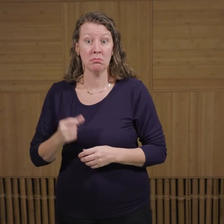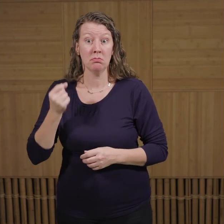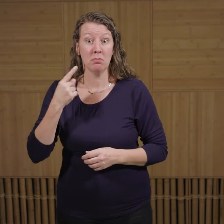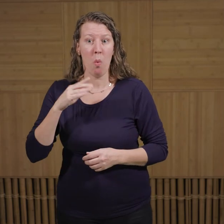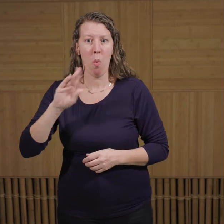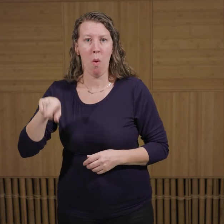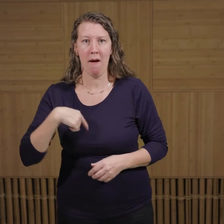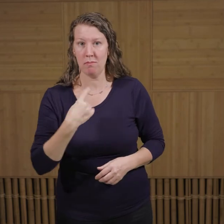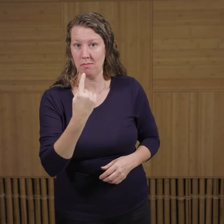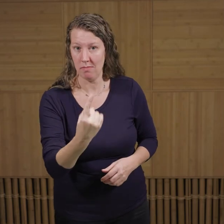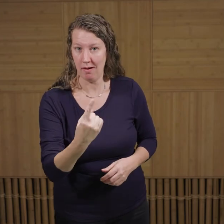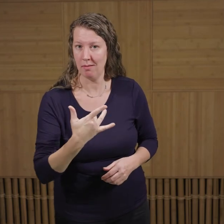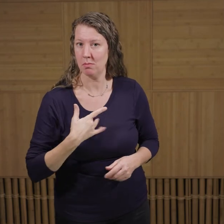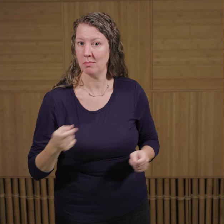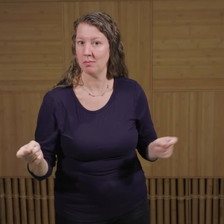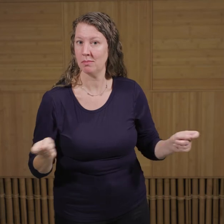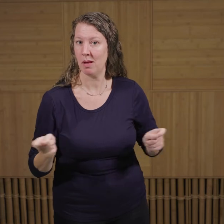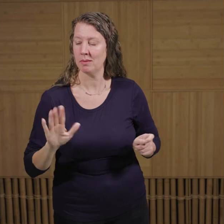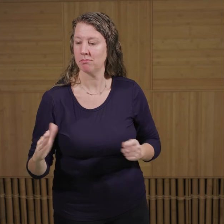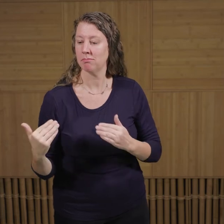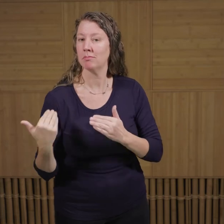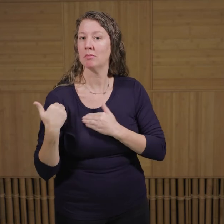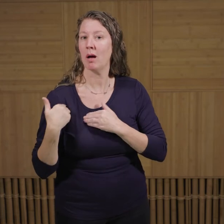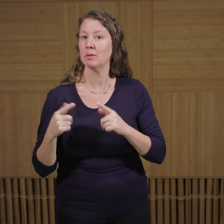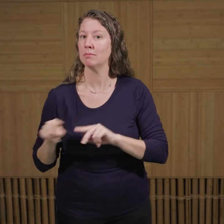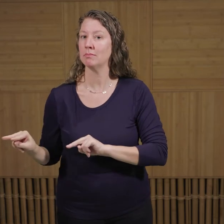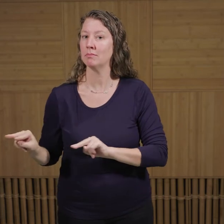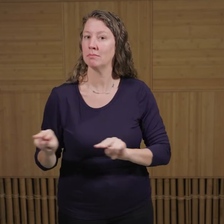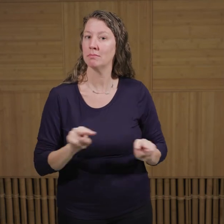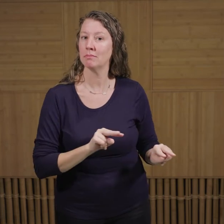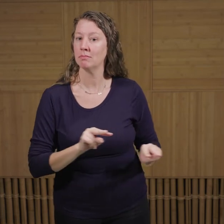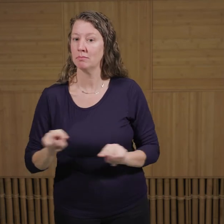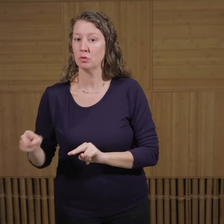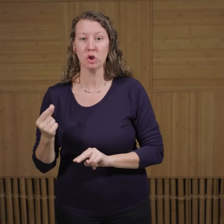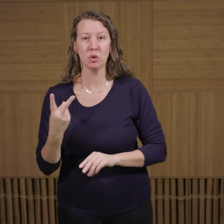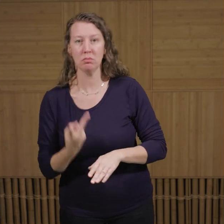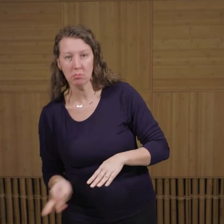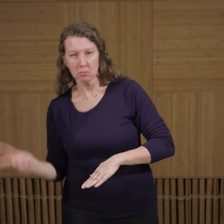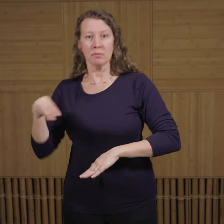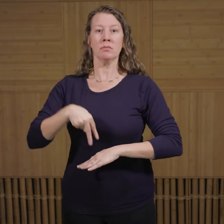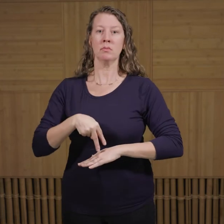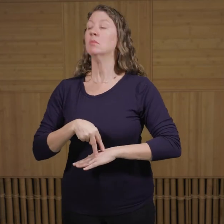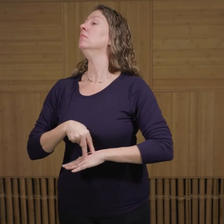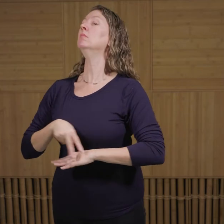For the mob, there's usually at least one individual acting as a sentinel. A sentinel is a lookout, and they will perch up high